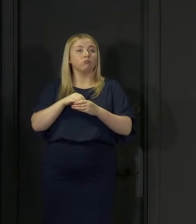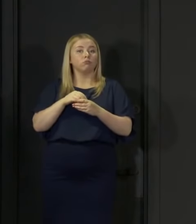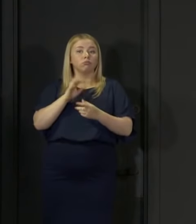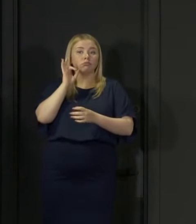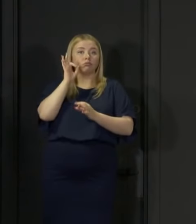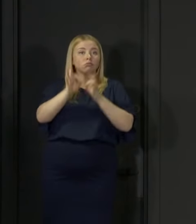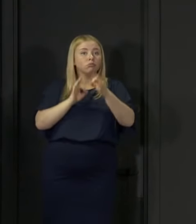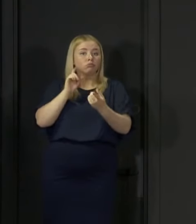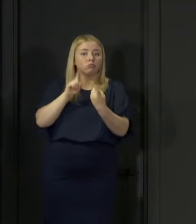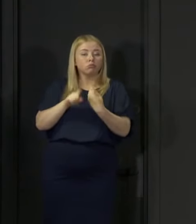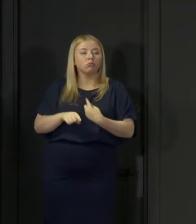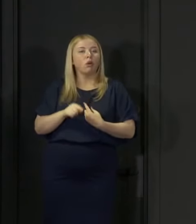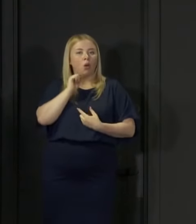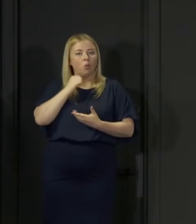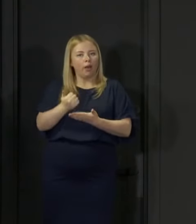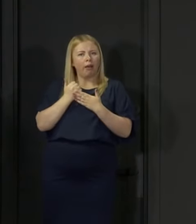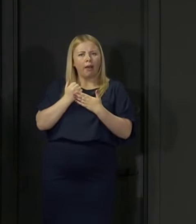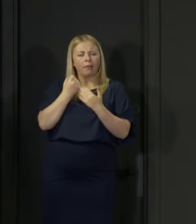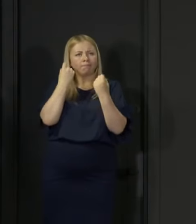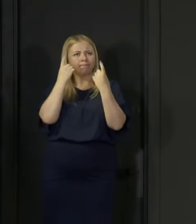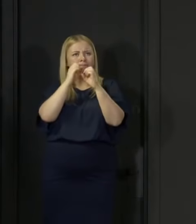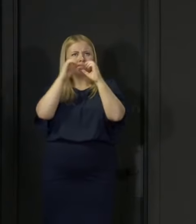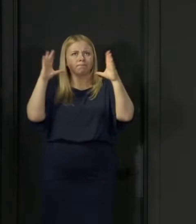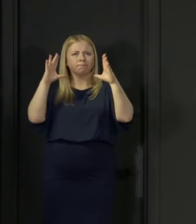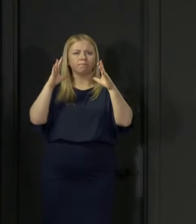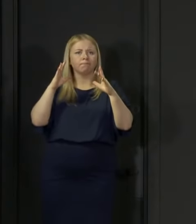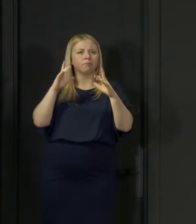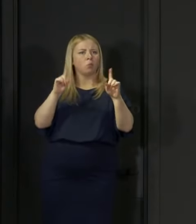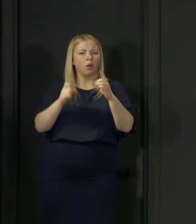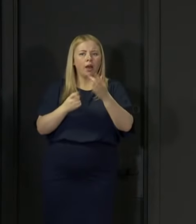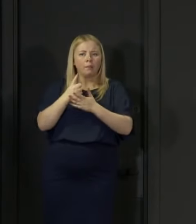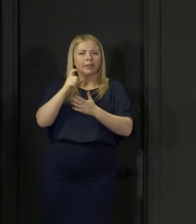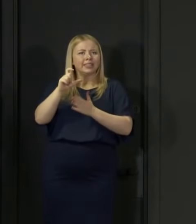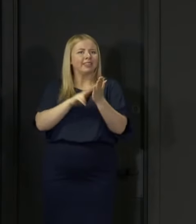be helping to ensure that we can identify and respond quickly to any